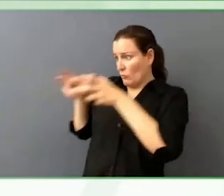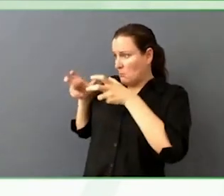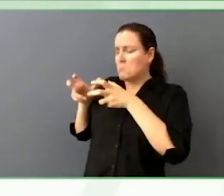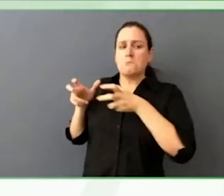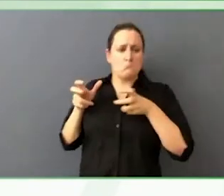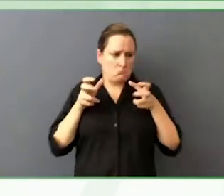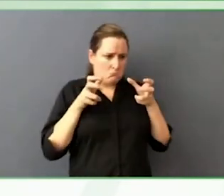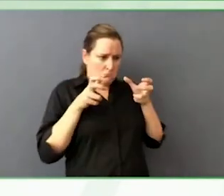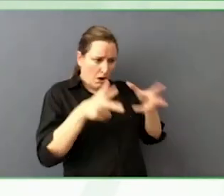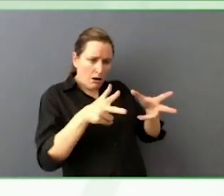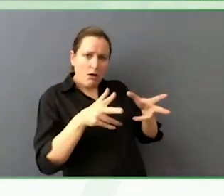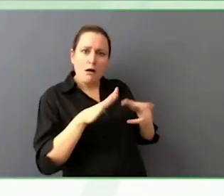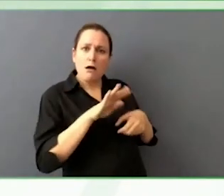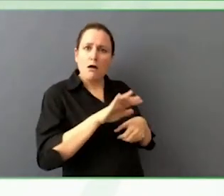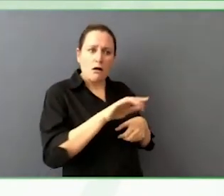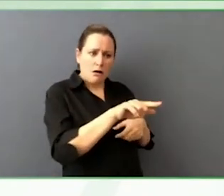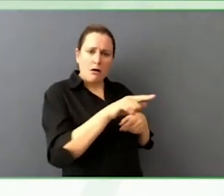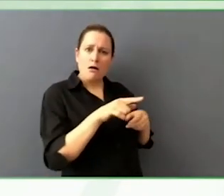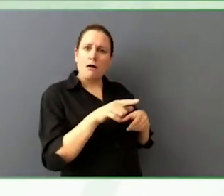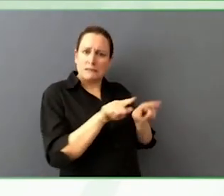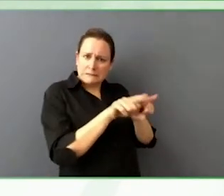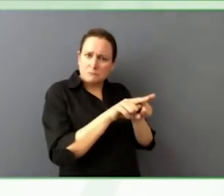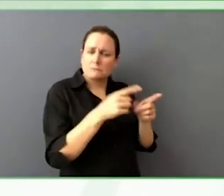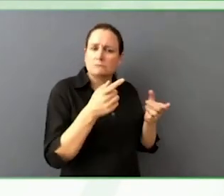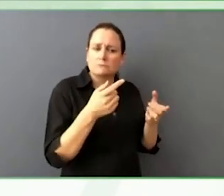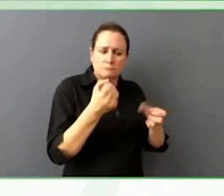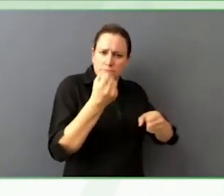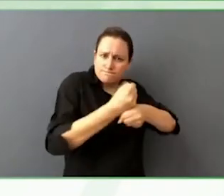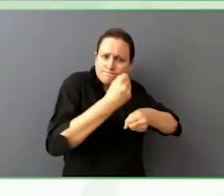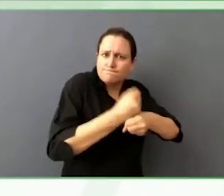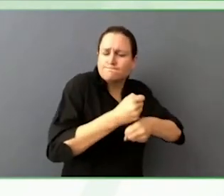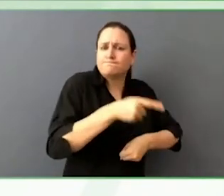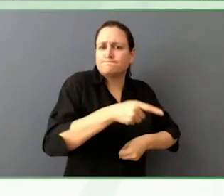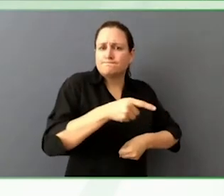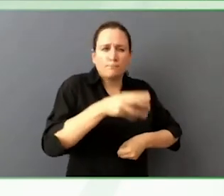Are the lessons learned and mechanisms you put into place, you